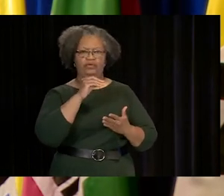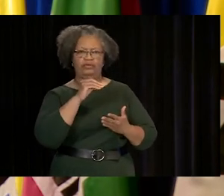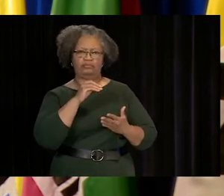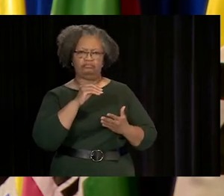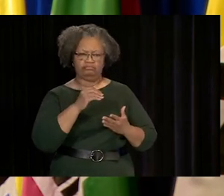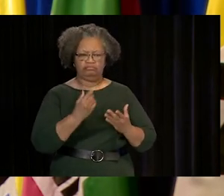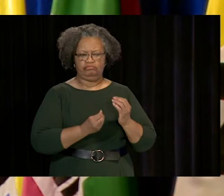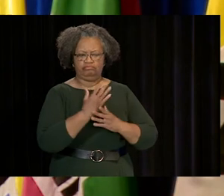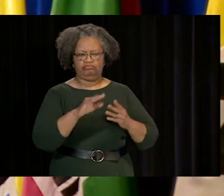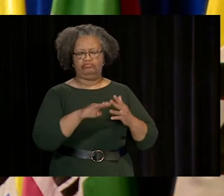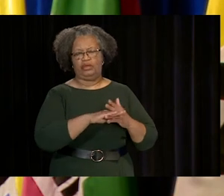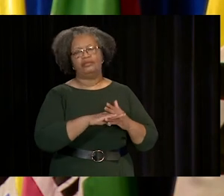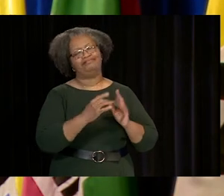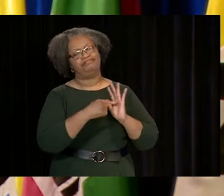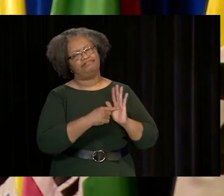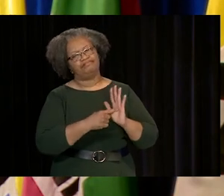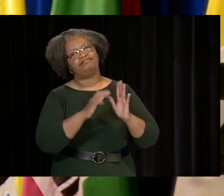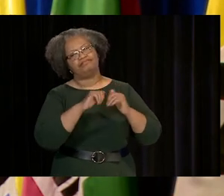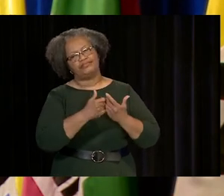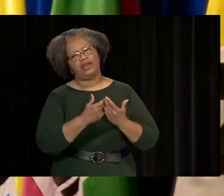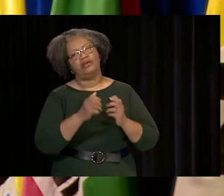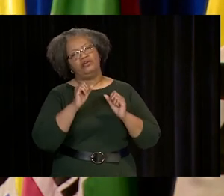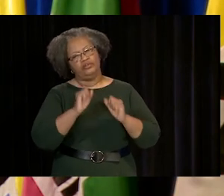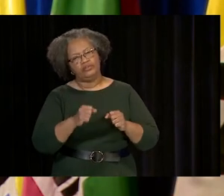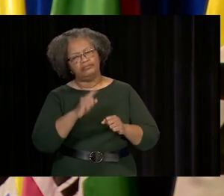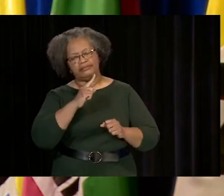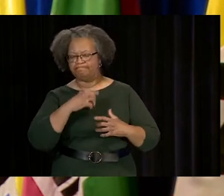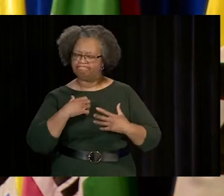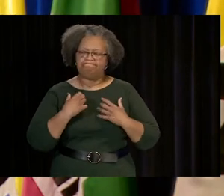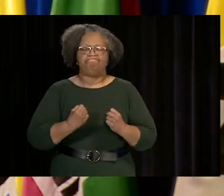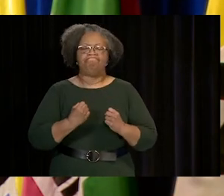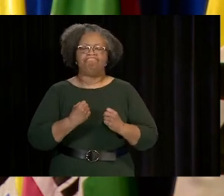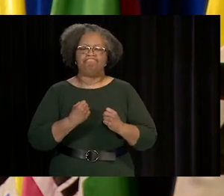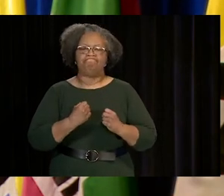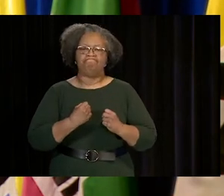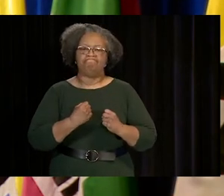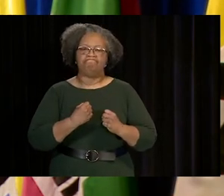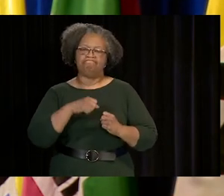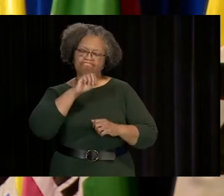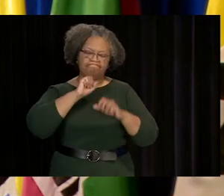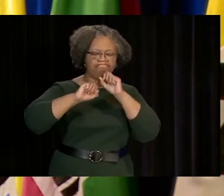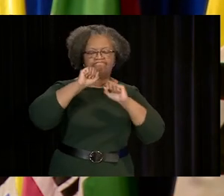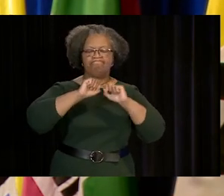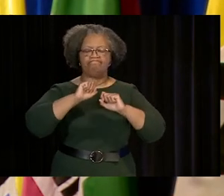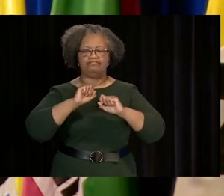TO COVID-19 CERTAINLY DEMONSTRATED HOW RESILIENT YOU CAN BE WHEN FACED WITH CHALLENGES.